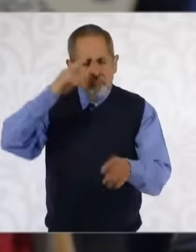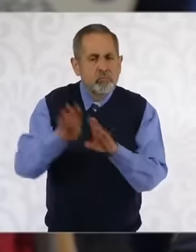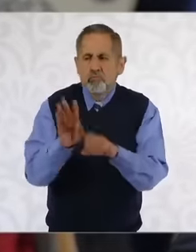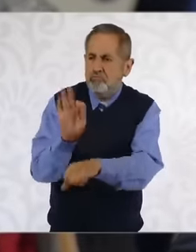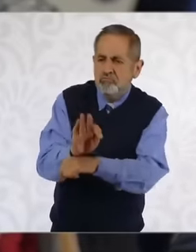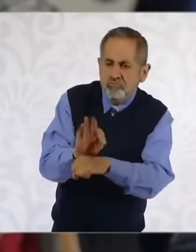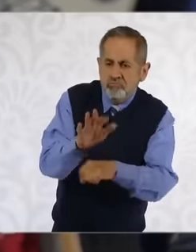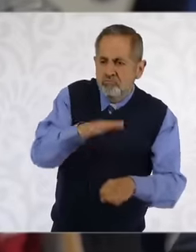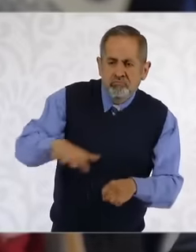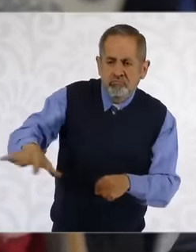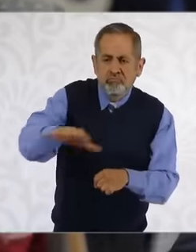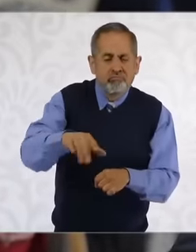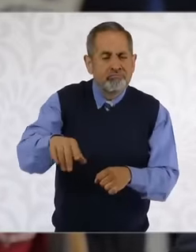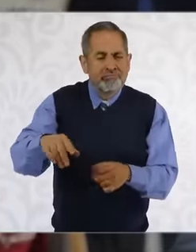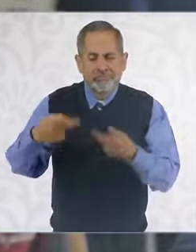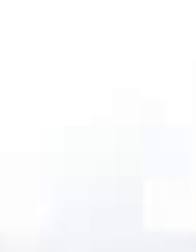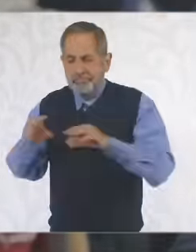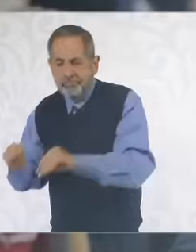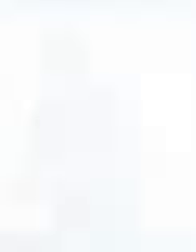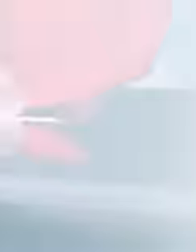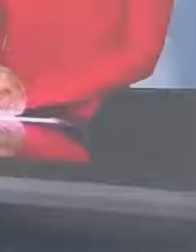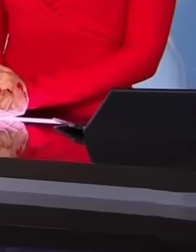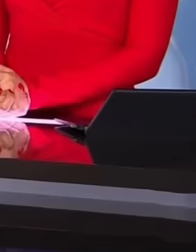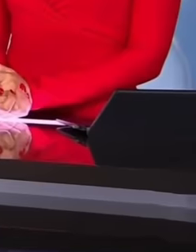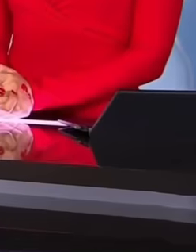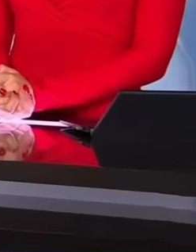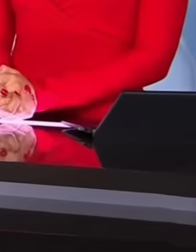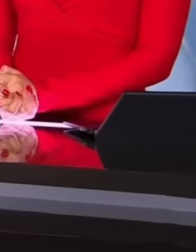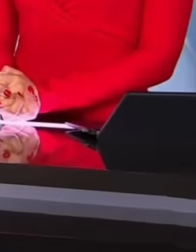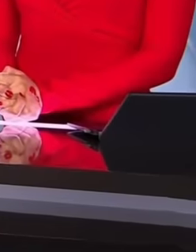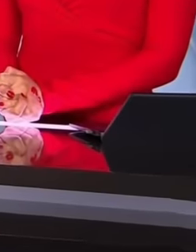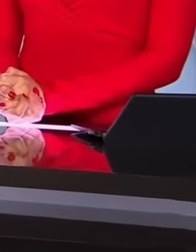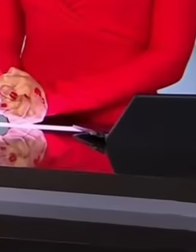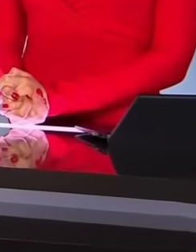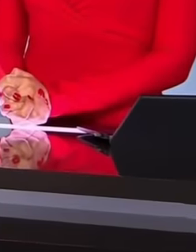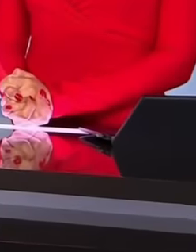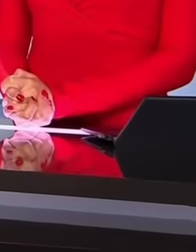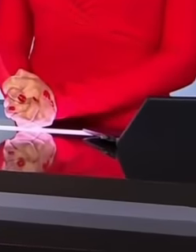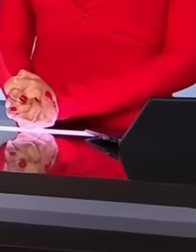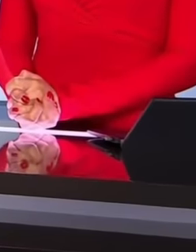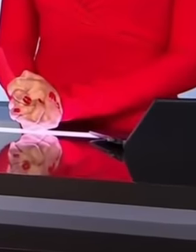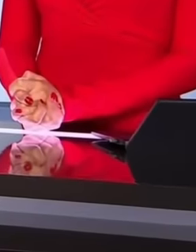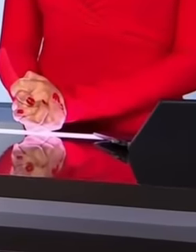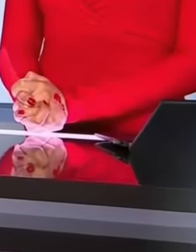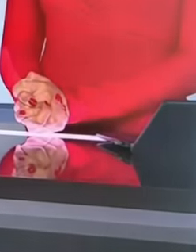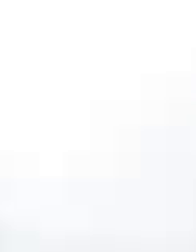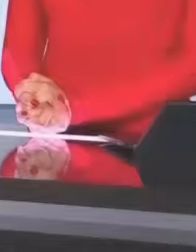a reporter from the Telemundo television station based in the United States arrives who tries to intimidate